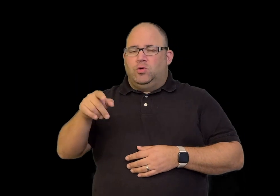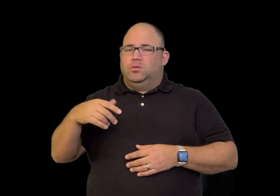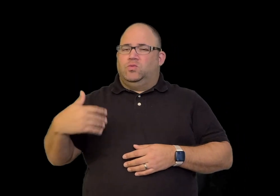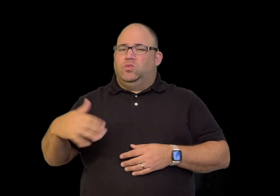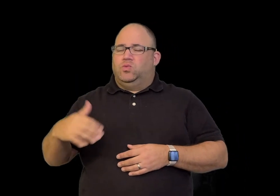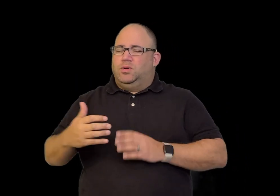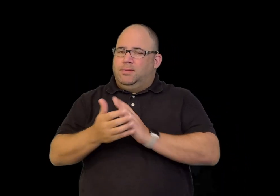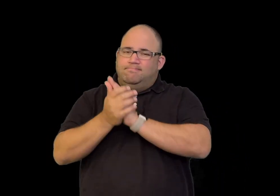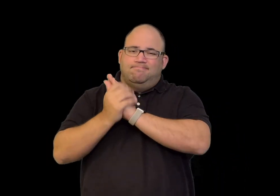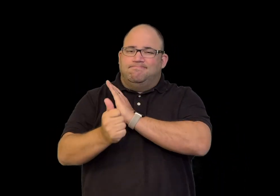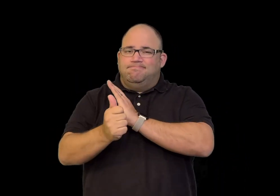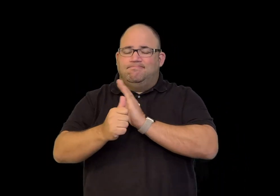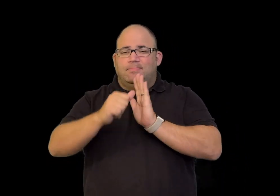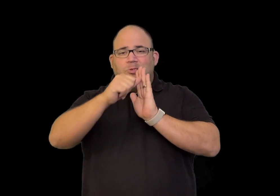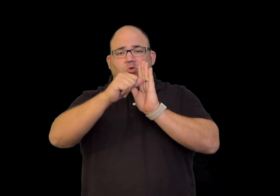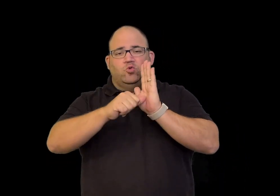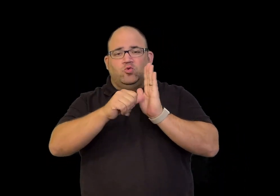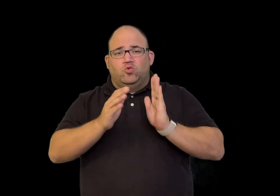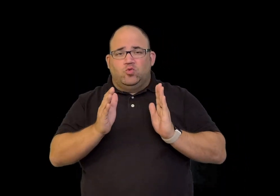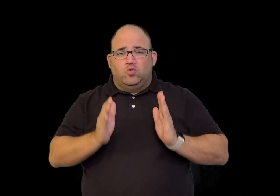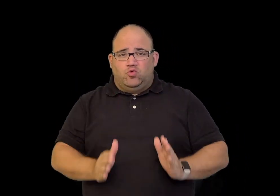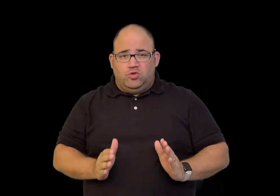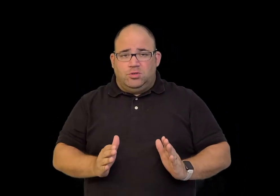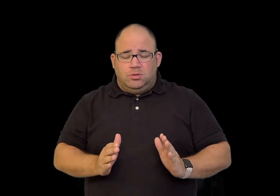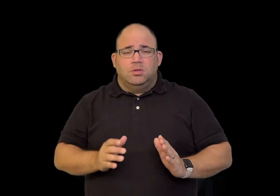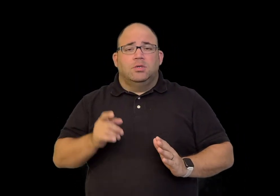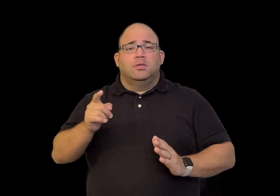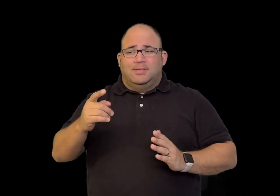Alice's father, a talented surgeon,